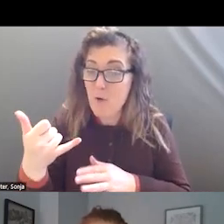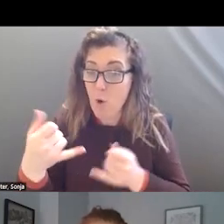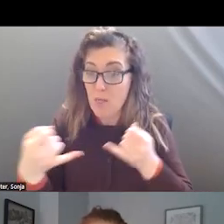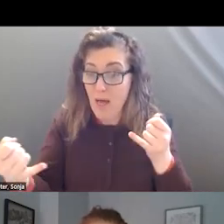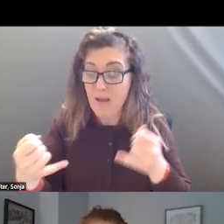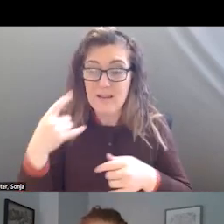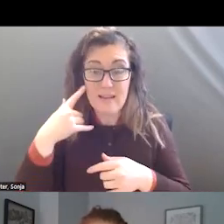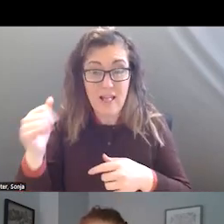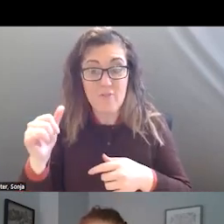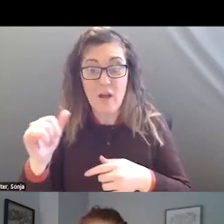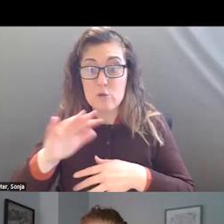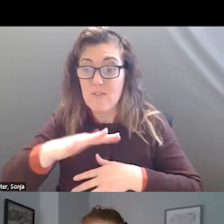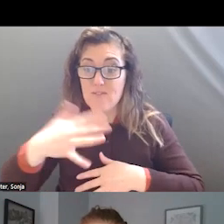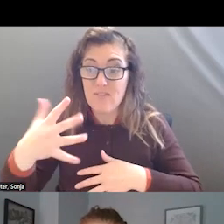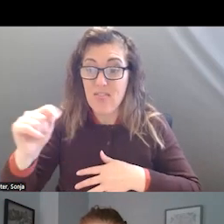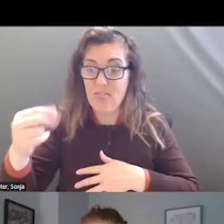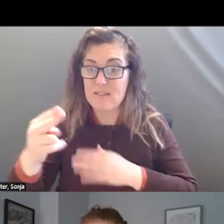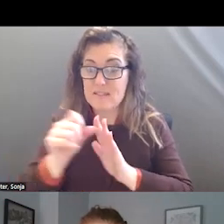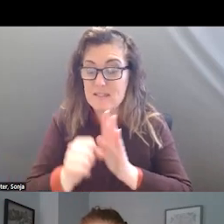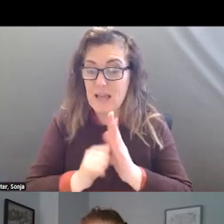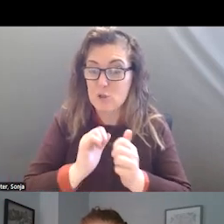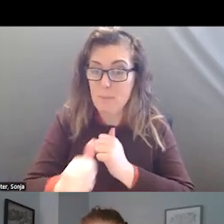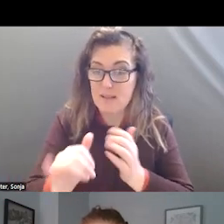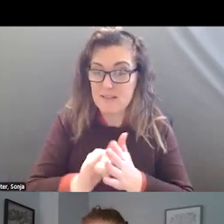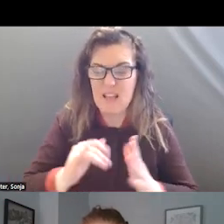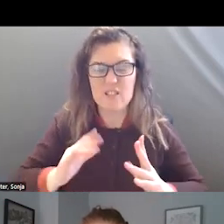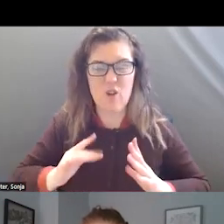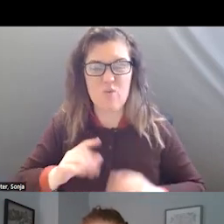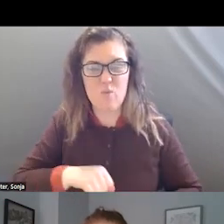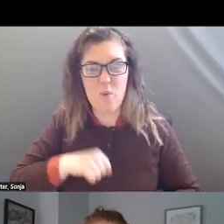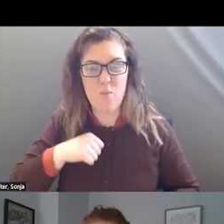WAS THE ONLY ONE TO PASS THE FEE SO WE ARE PROUD OF THAT. THE FEE WILL